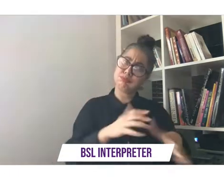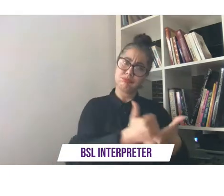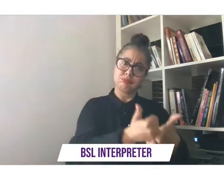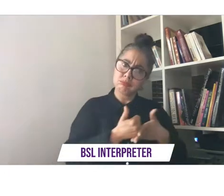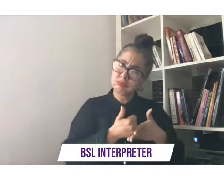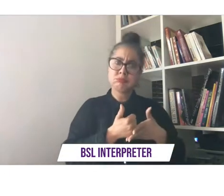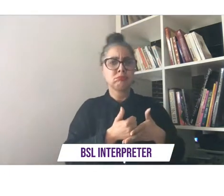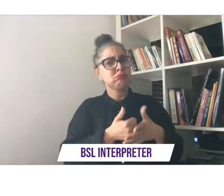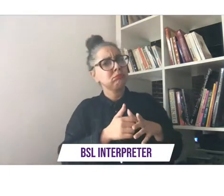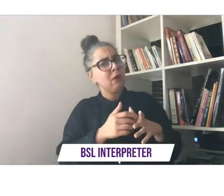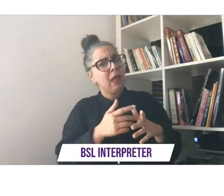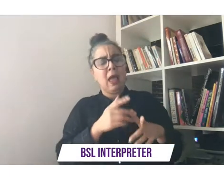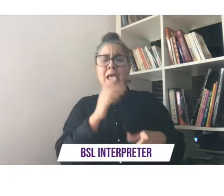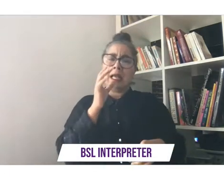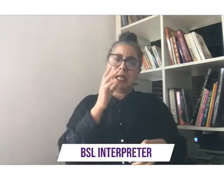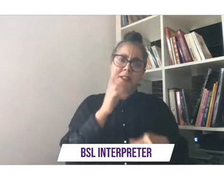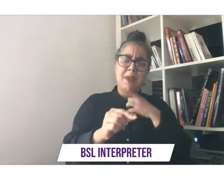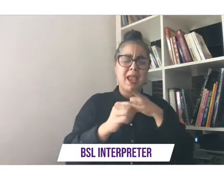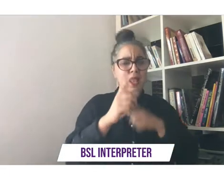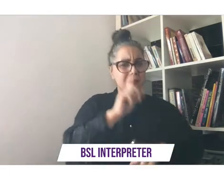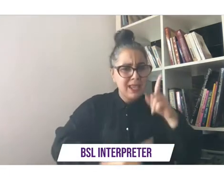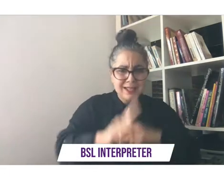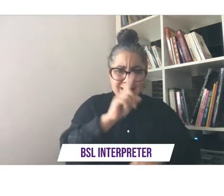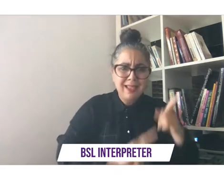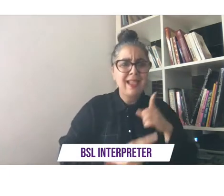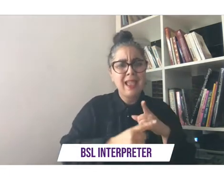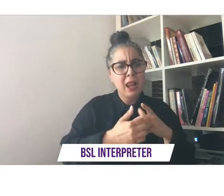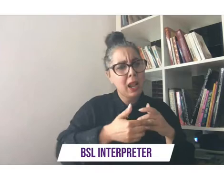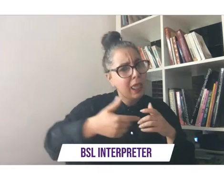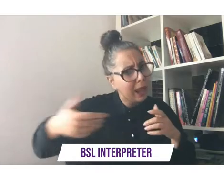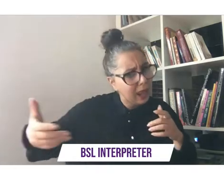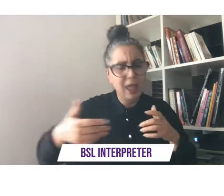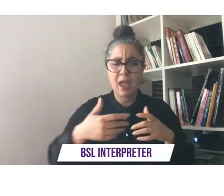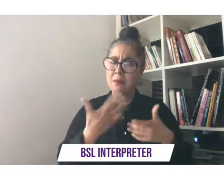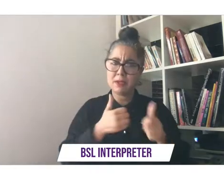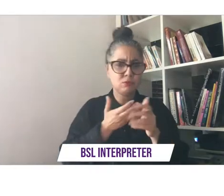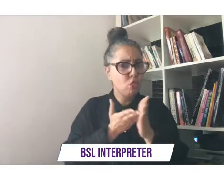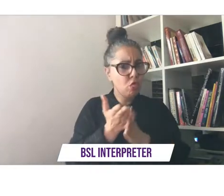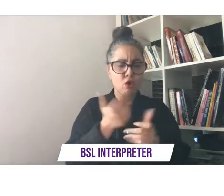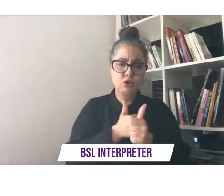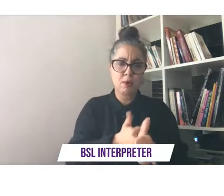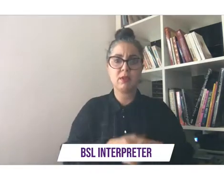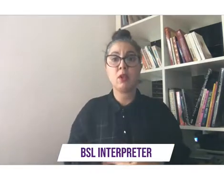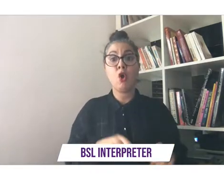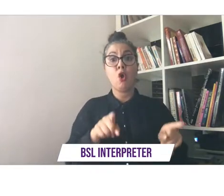meetings and so on throughout the event this session also has a sponsor disney channel